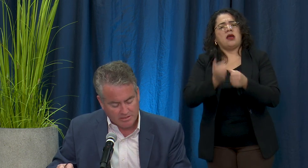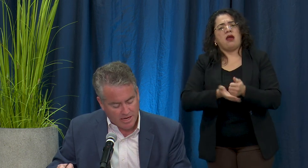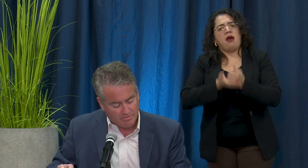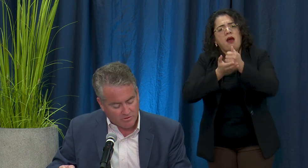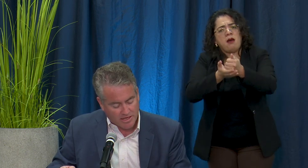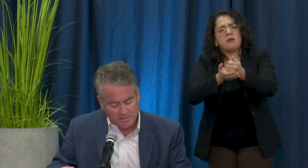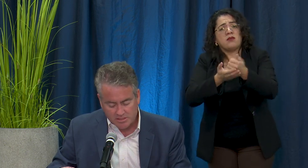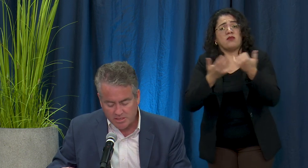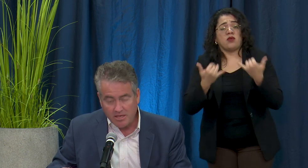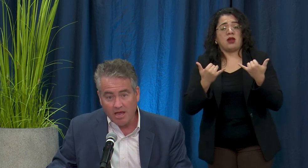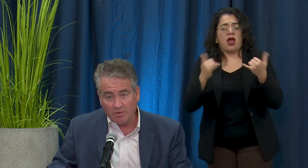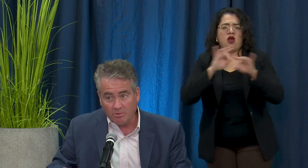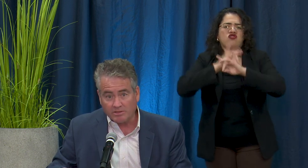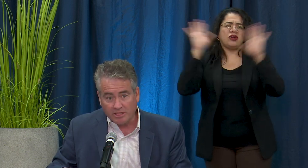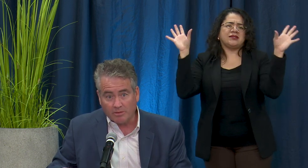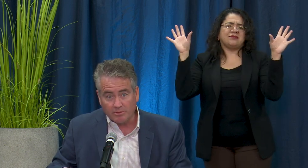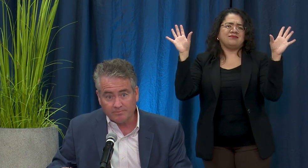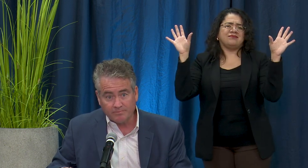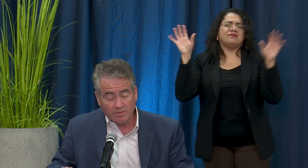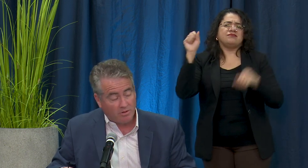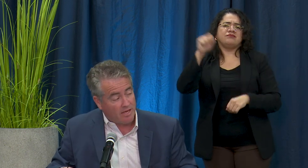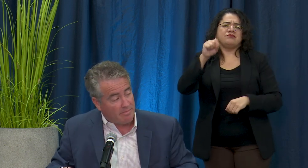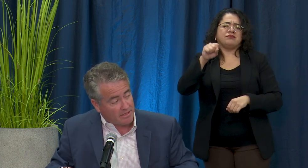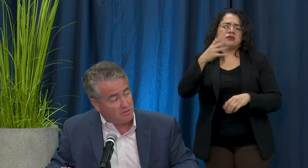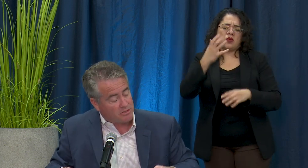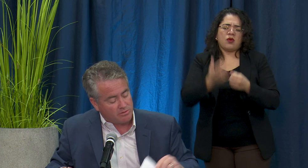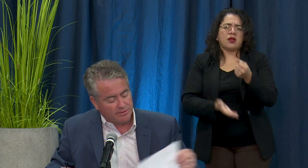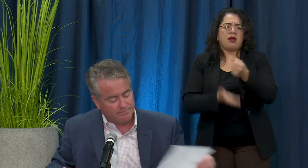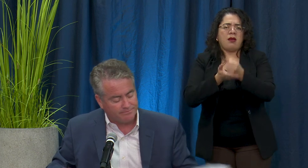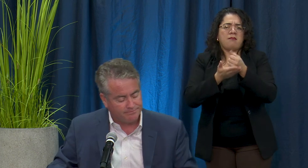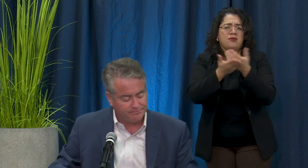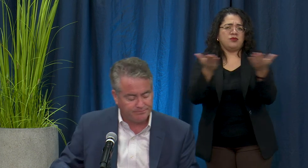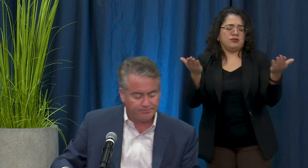a time of crisis and we want to help you. With that, back to you Mr. Mayor.mThank